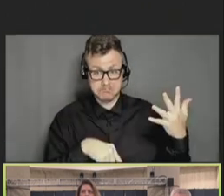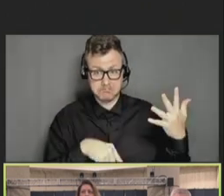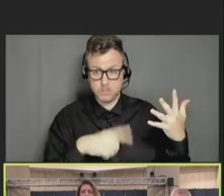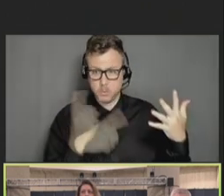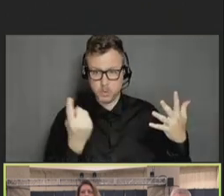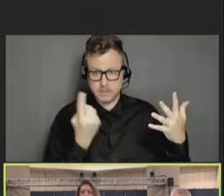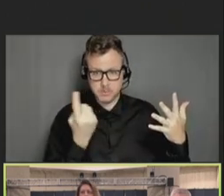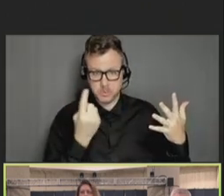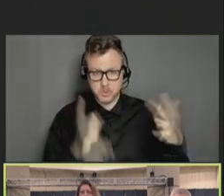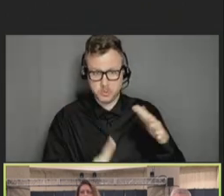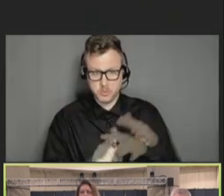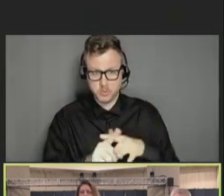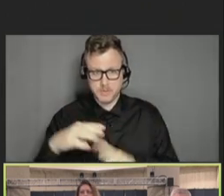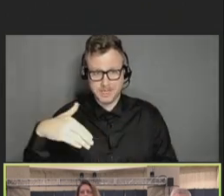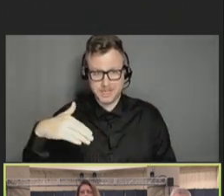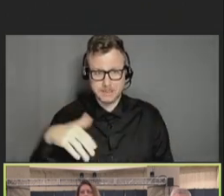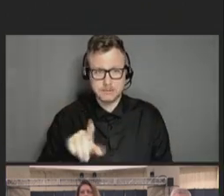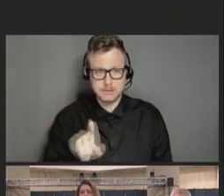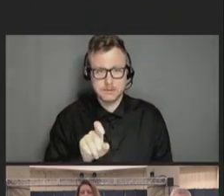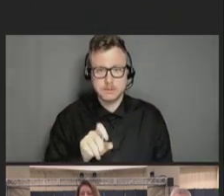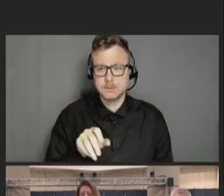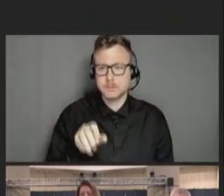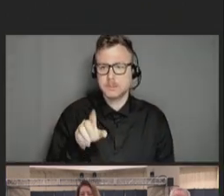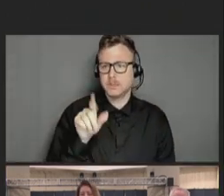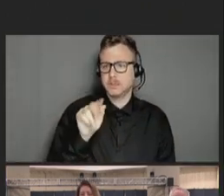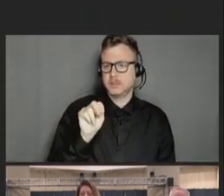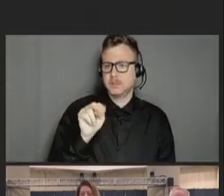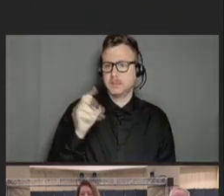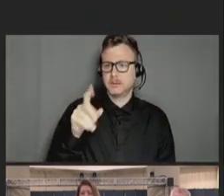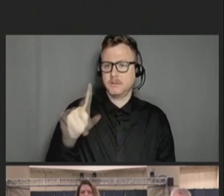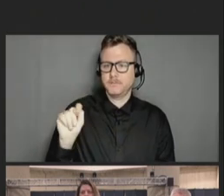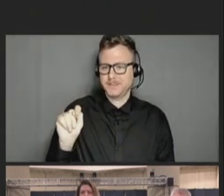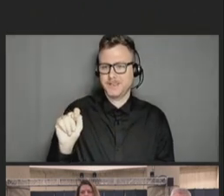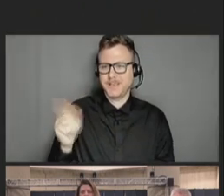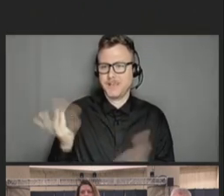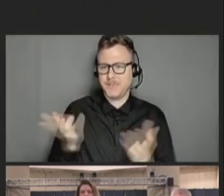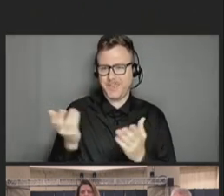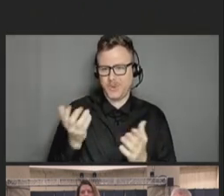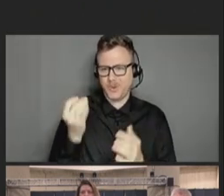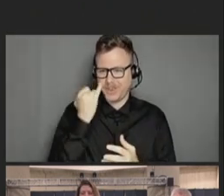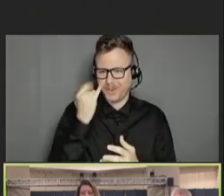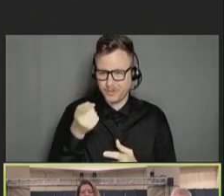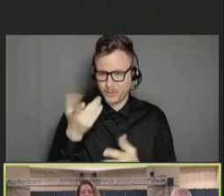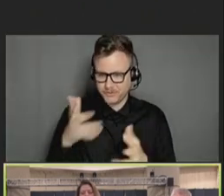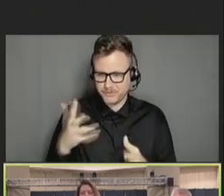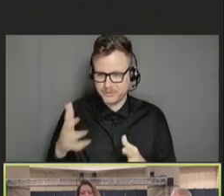in late? Daniel Hoft: Hi. This is Dan Hoft. I'm here if you already called my name.